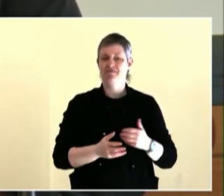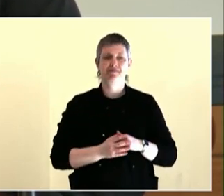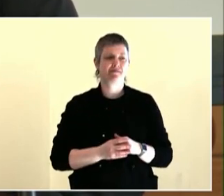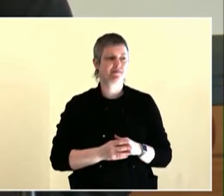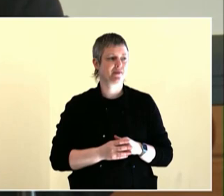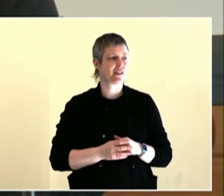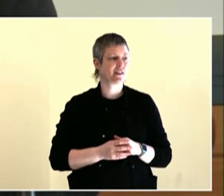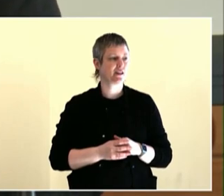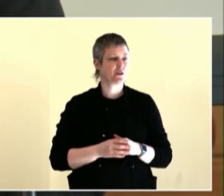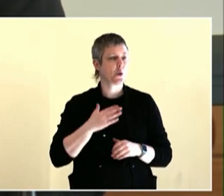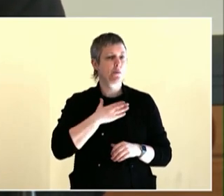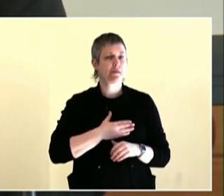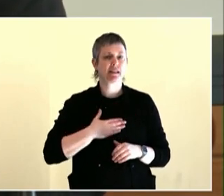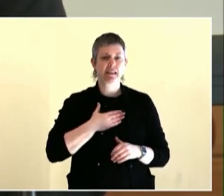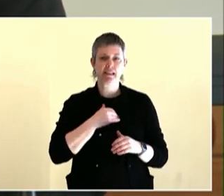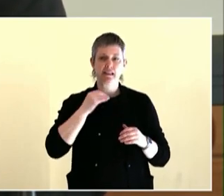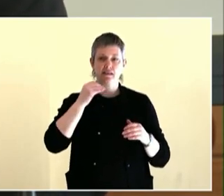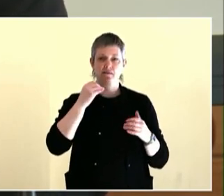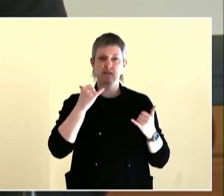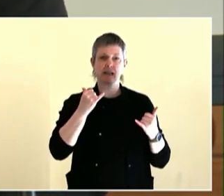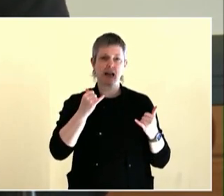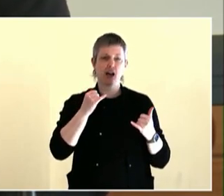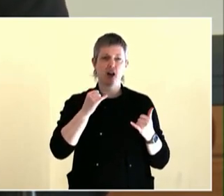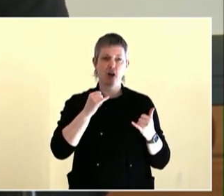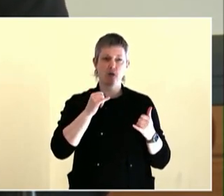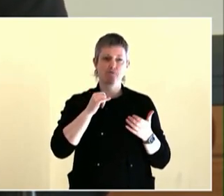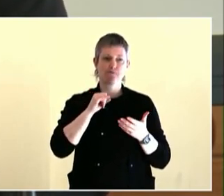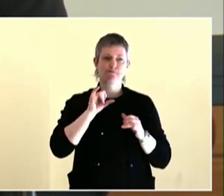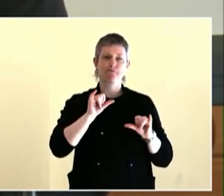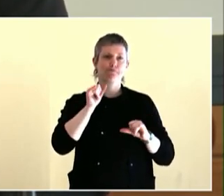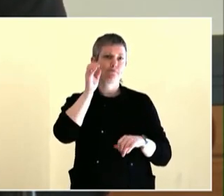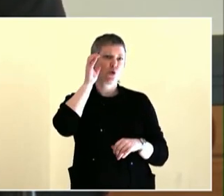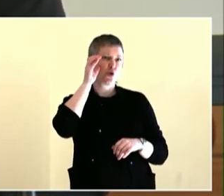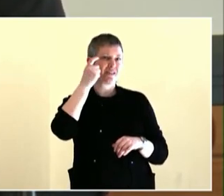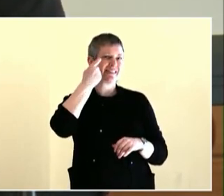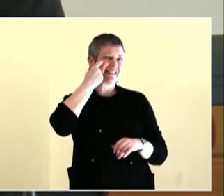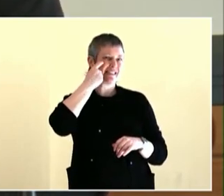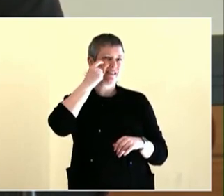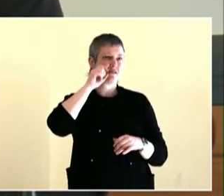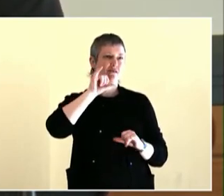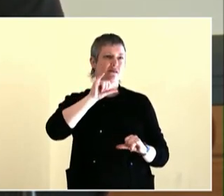that we tried to get at in the work that we did was really getting in front of just